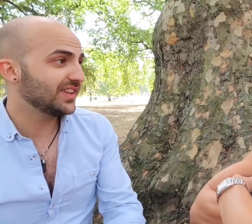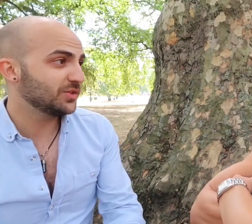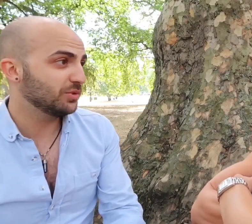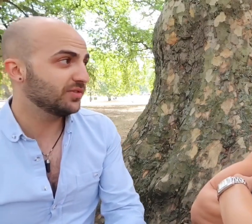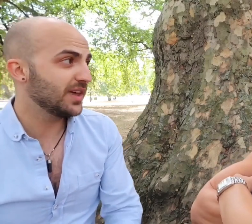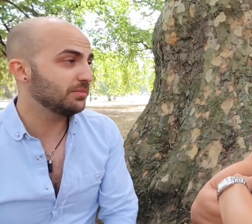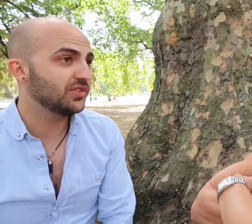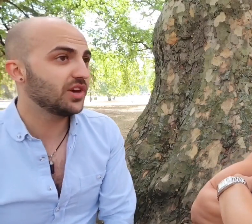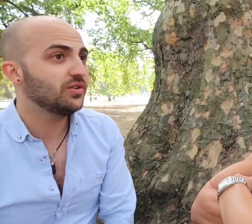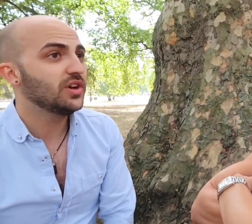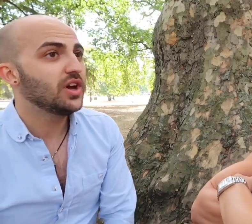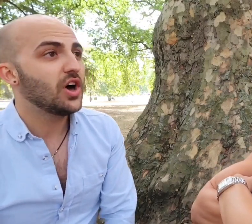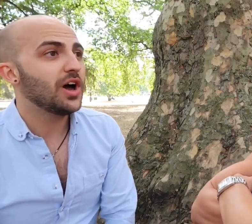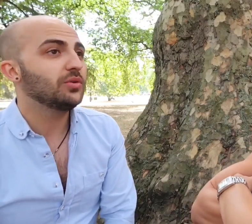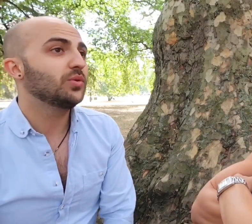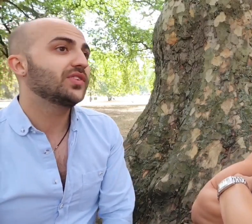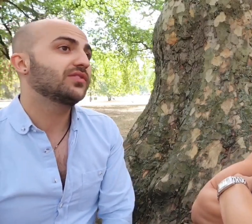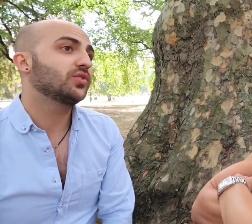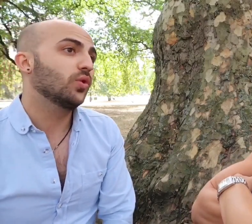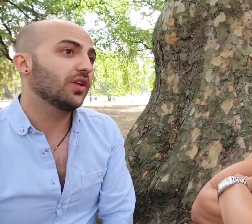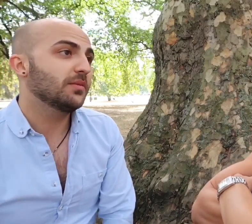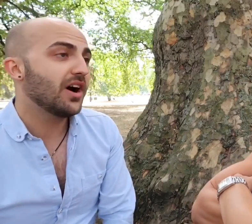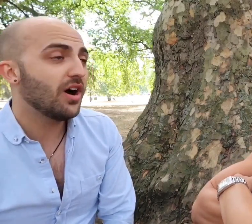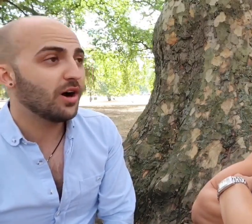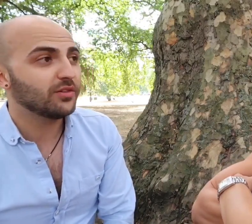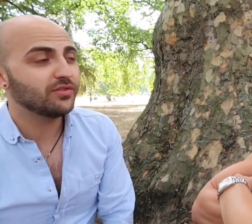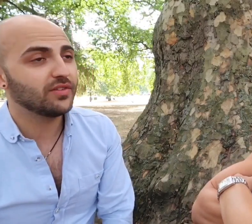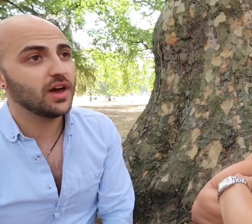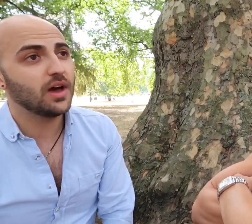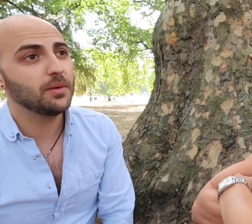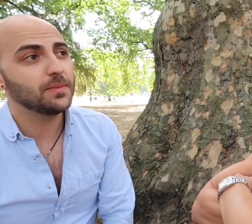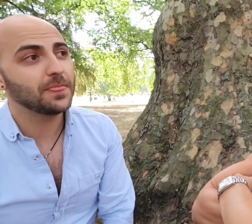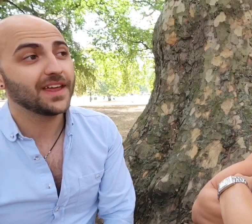accessible for them so I would always have to call on their behalf and